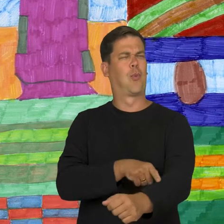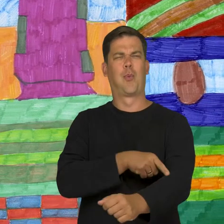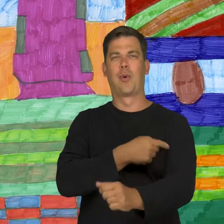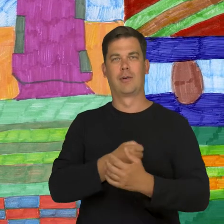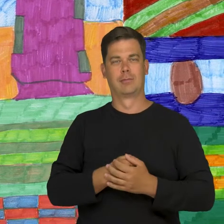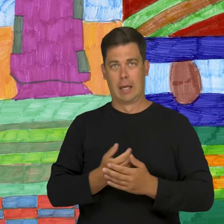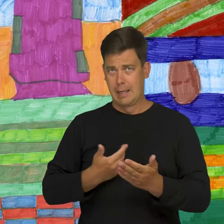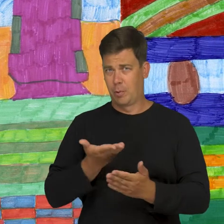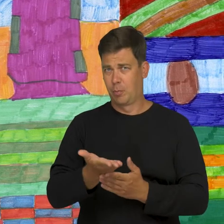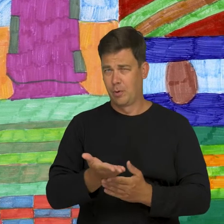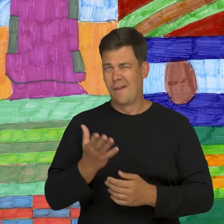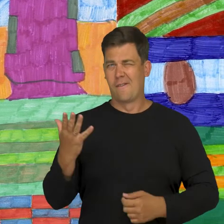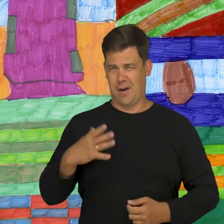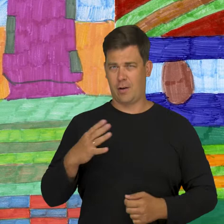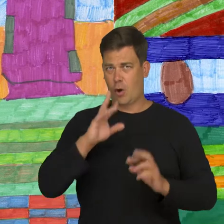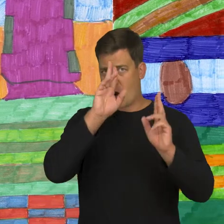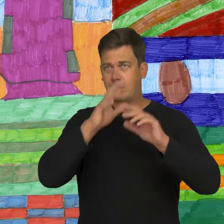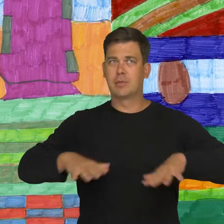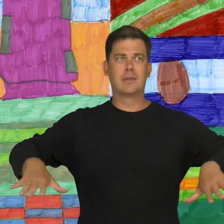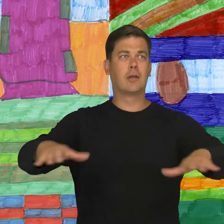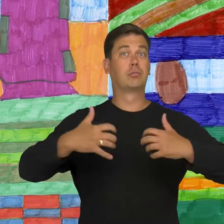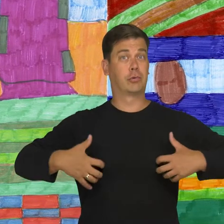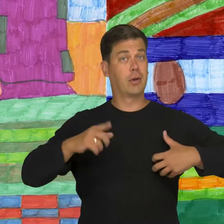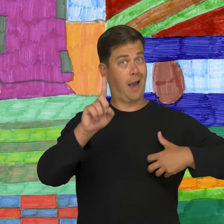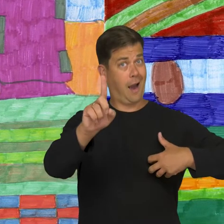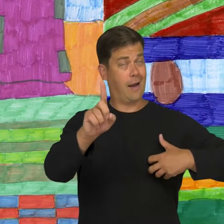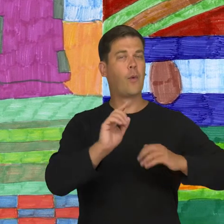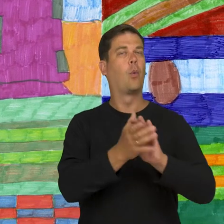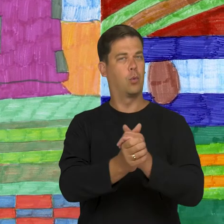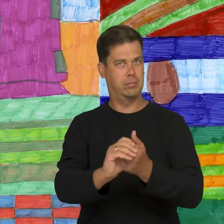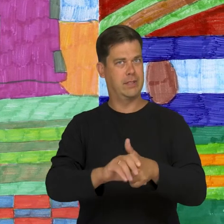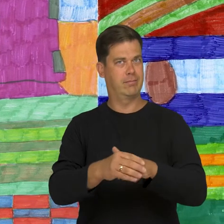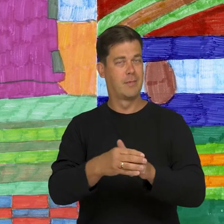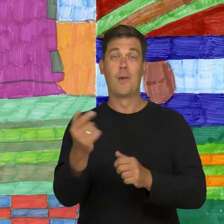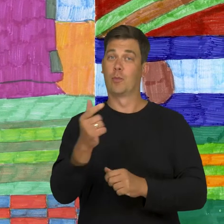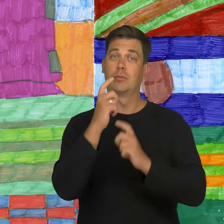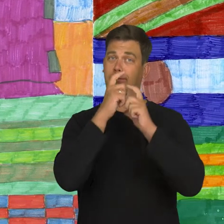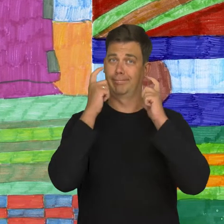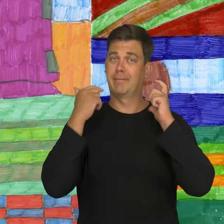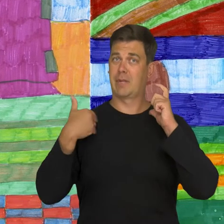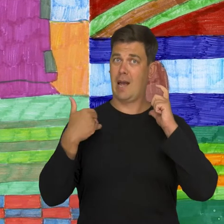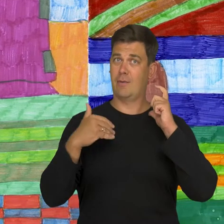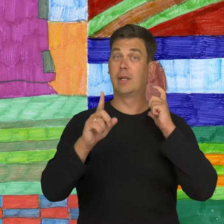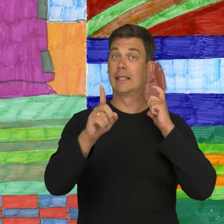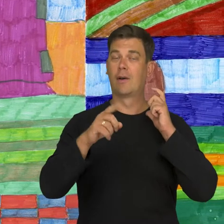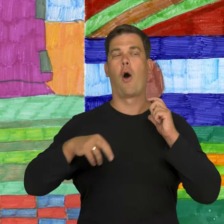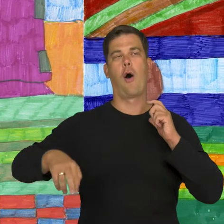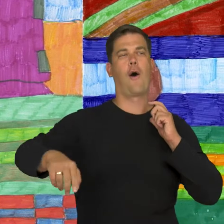I encourage learning about the nature and washing hands in the bathroom. We must wear white masks and walk around the house